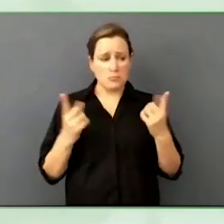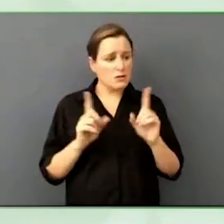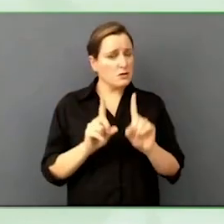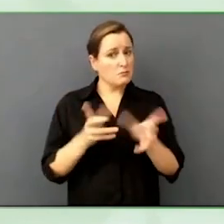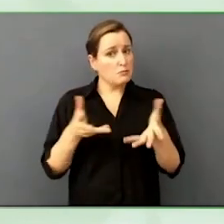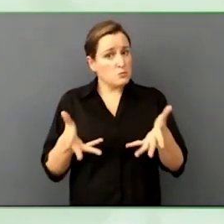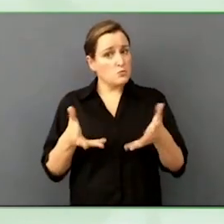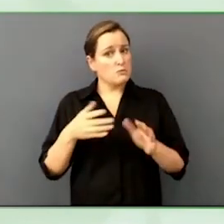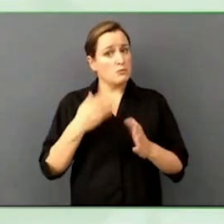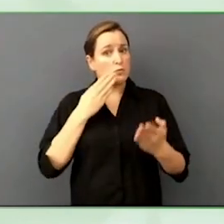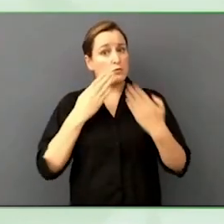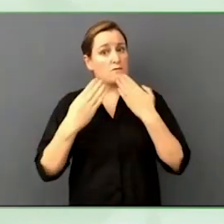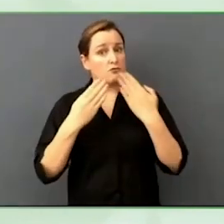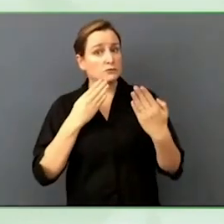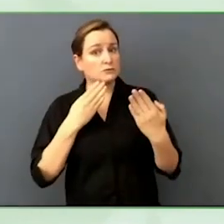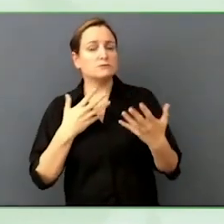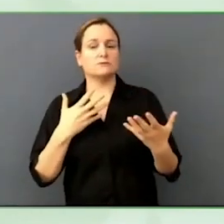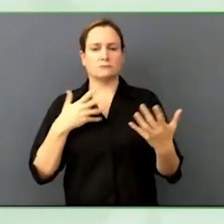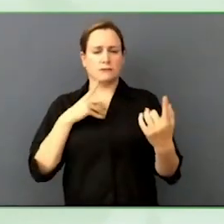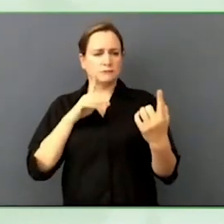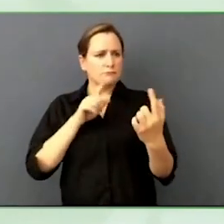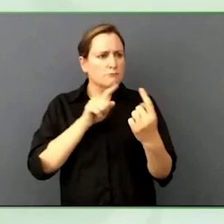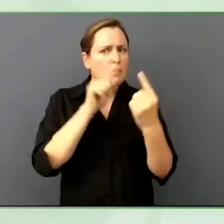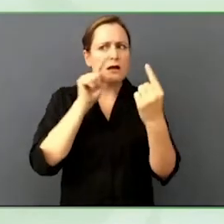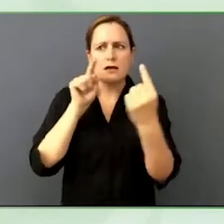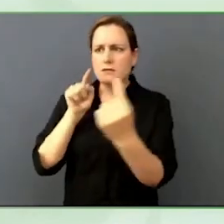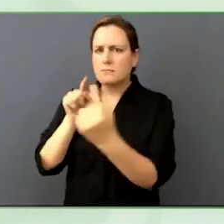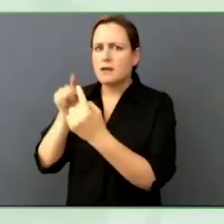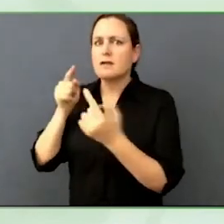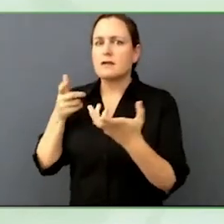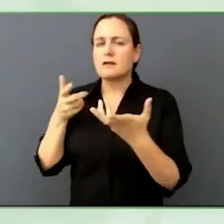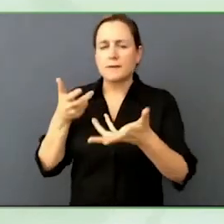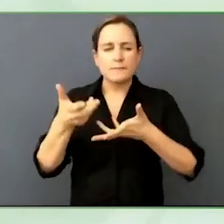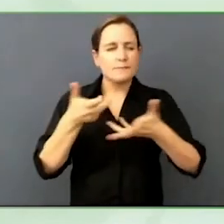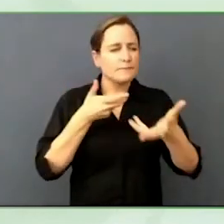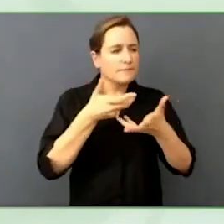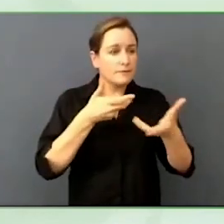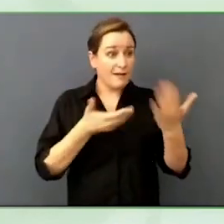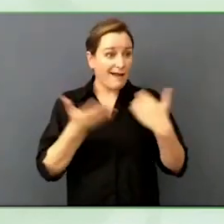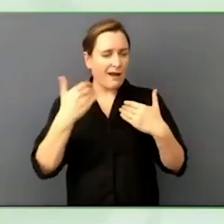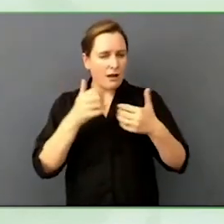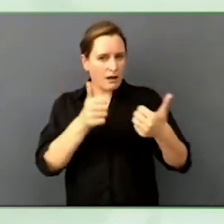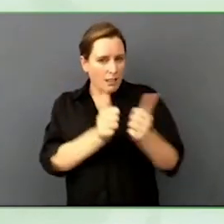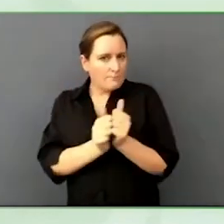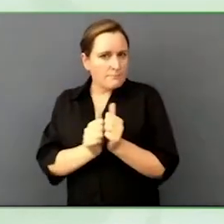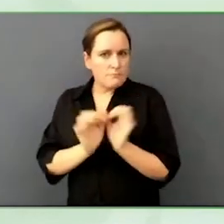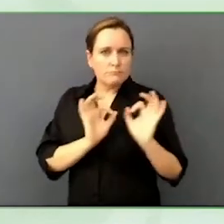relationships and find partners or networks, I have been able to have that support.